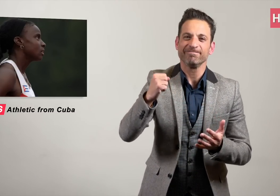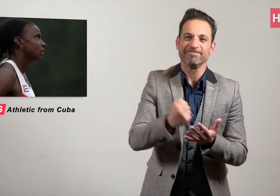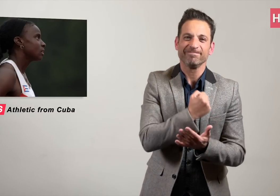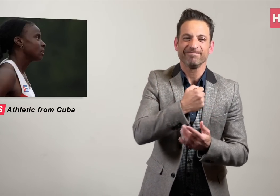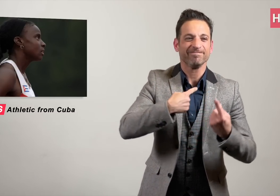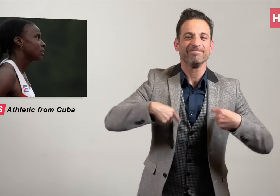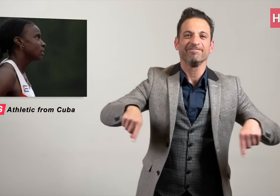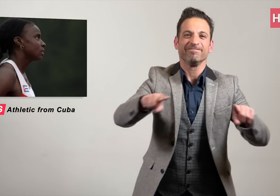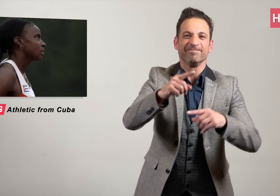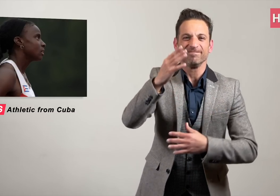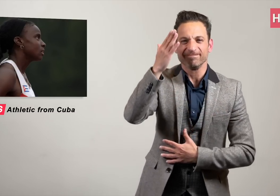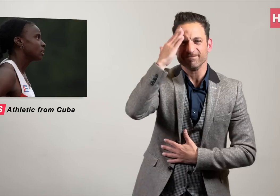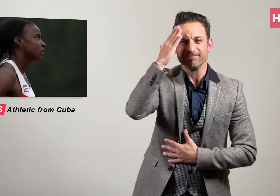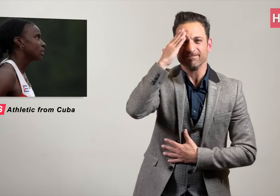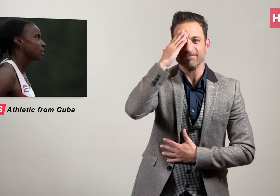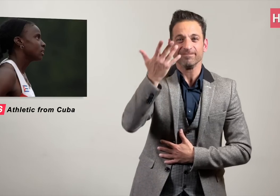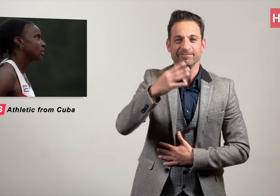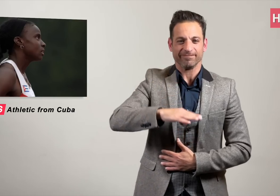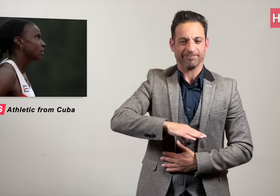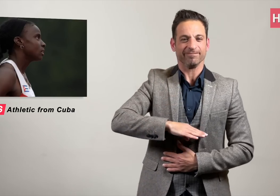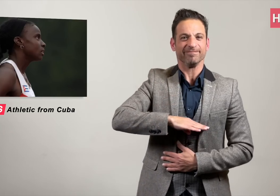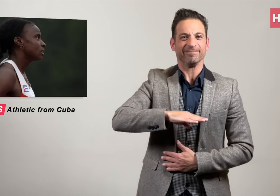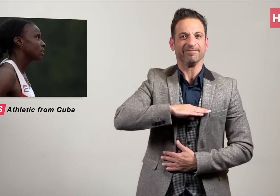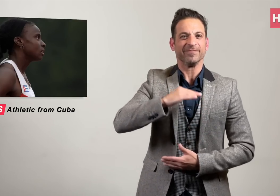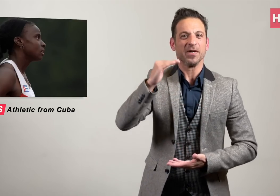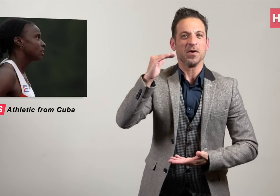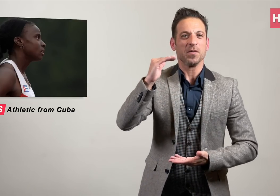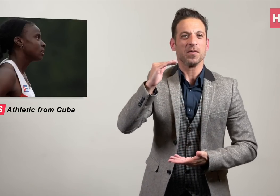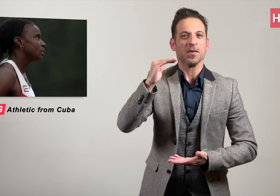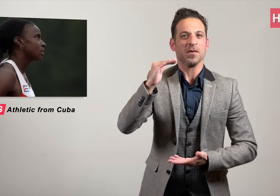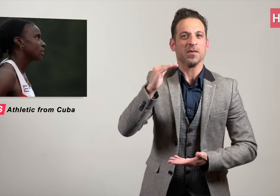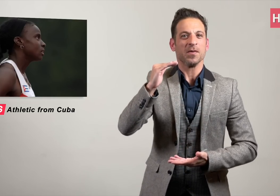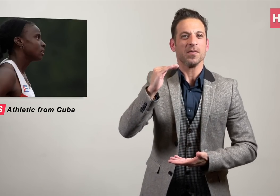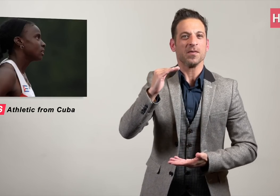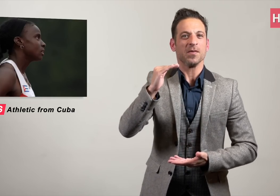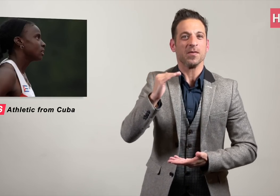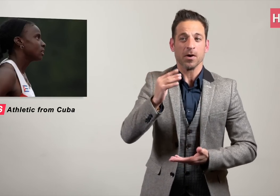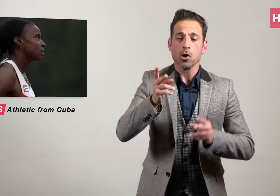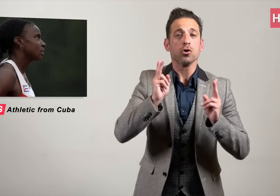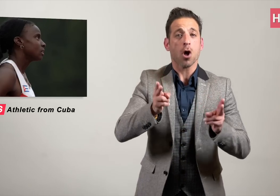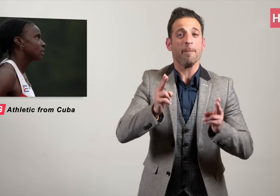It’s normal that we see aging athletes thrive at a time